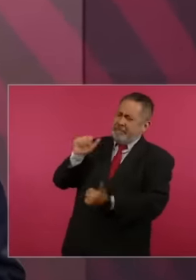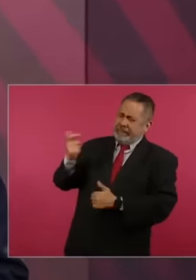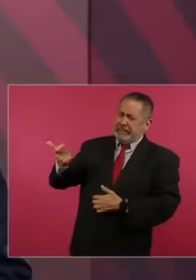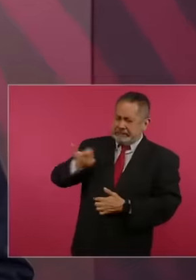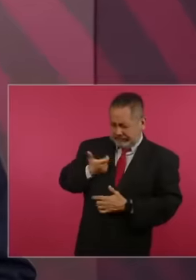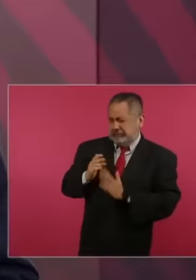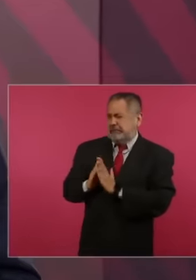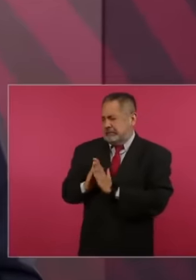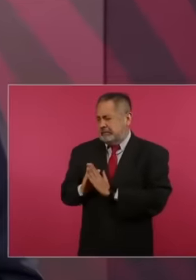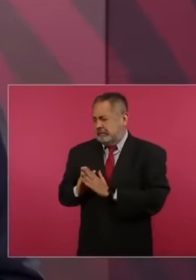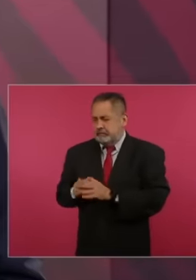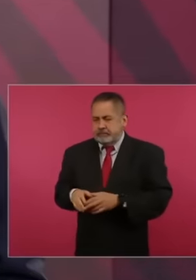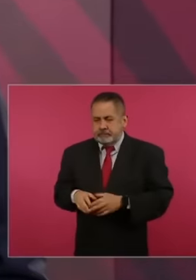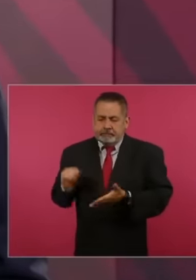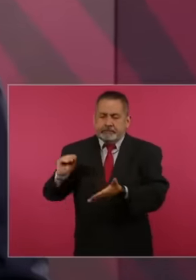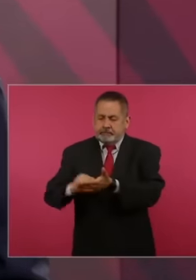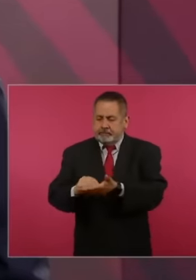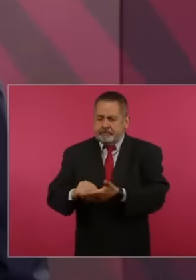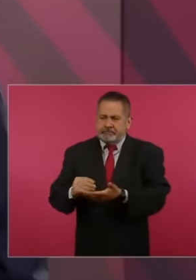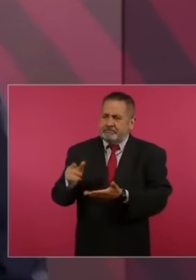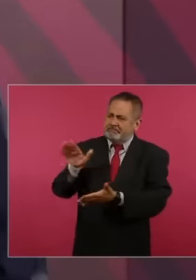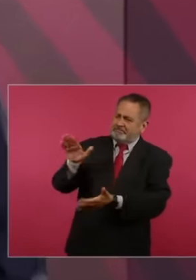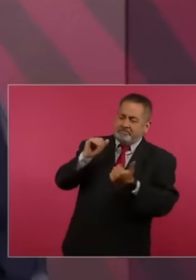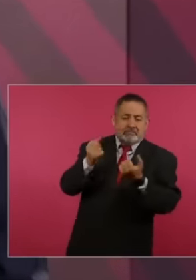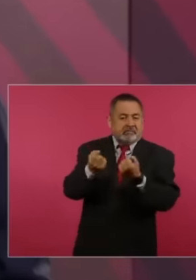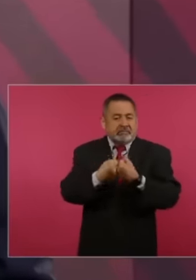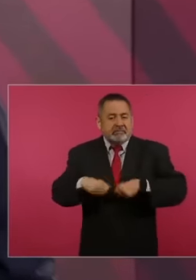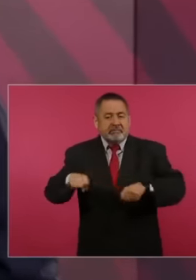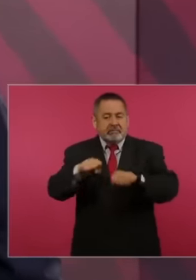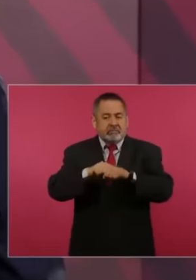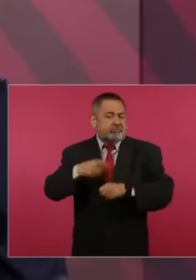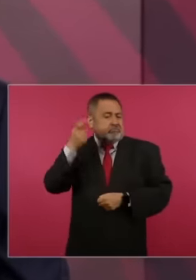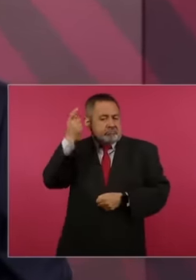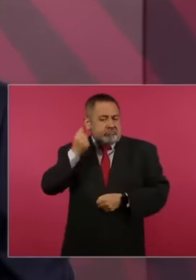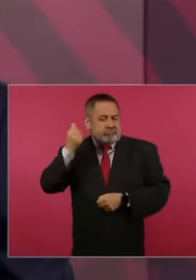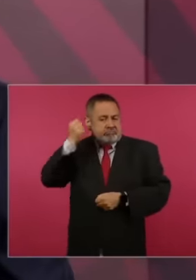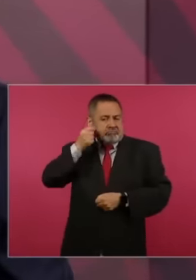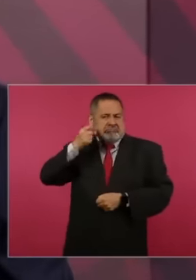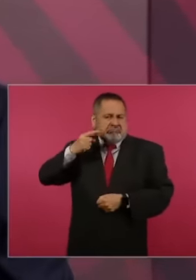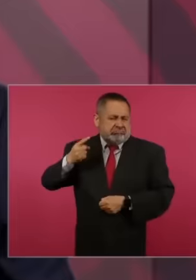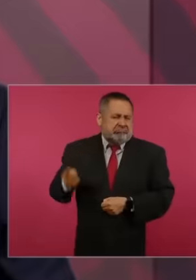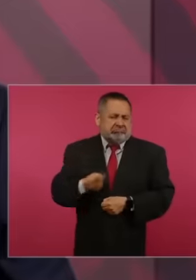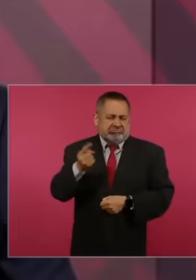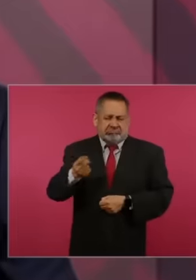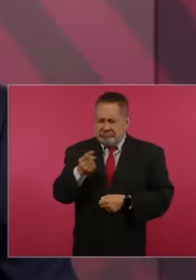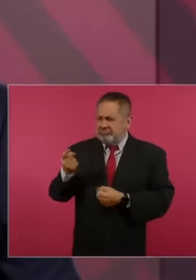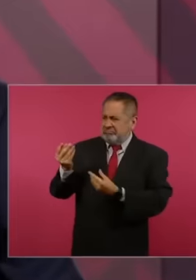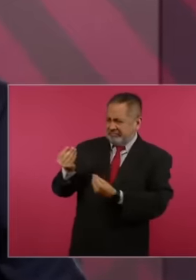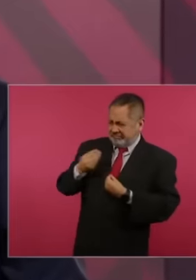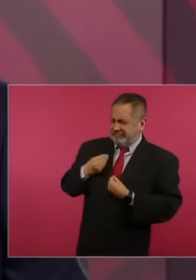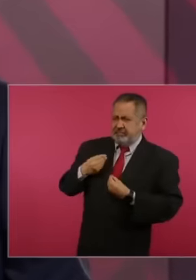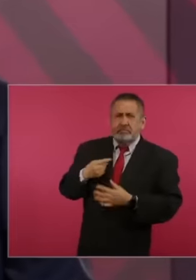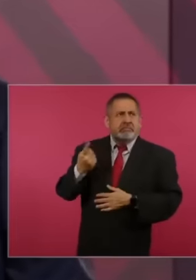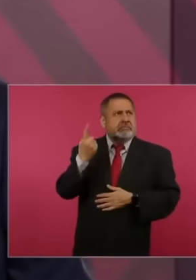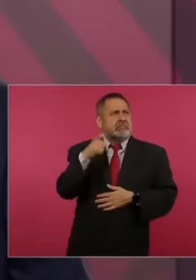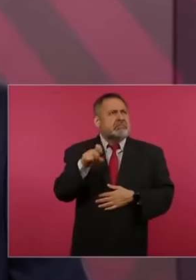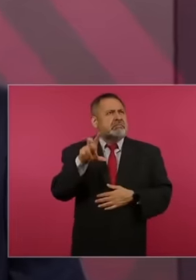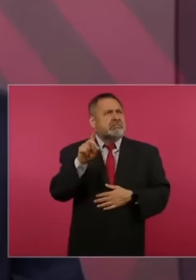insurance and a lifetime pension of 130,000 pesos